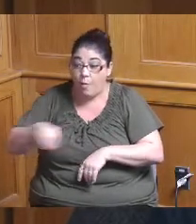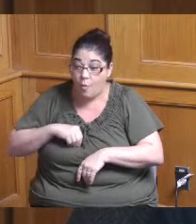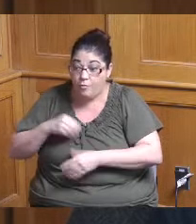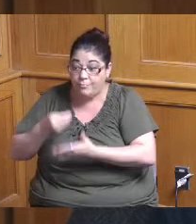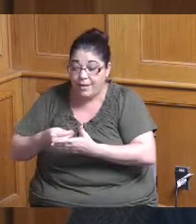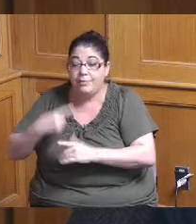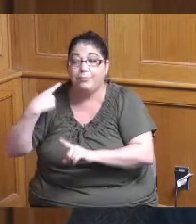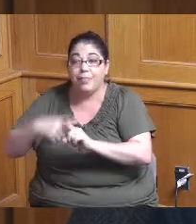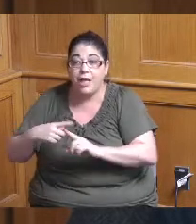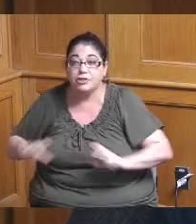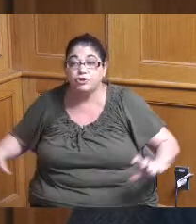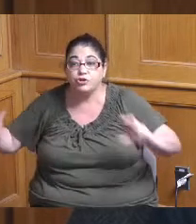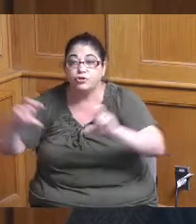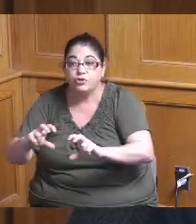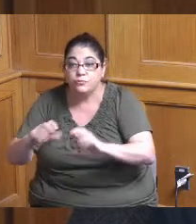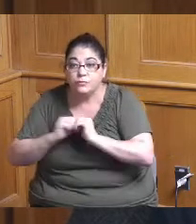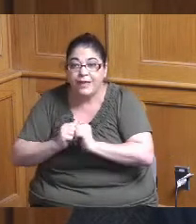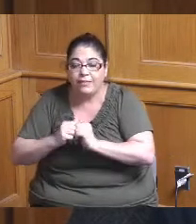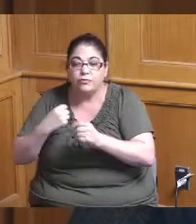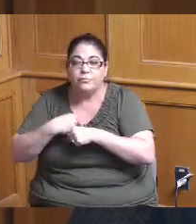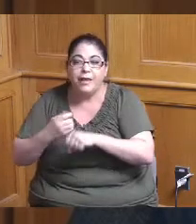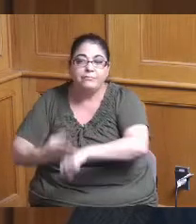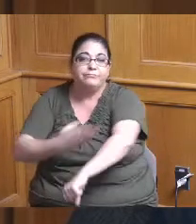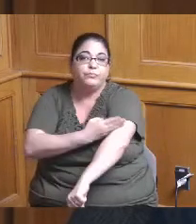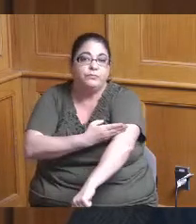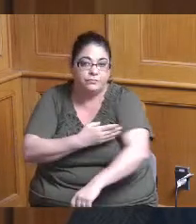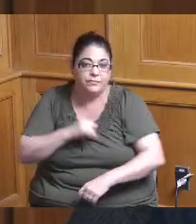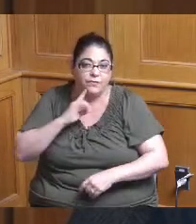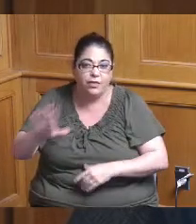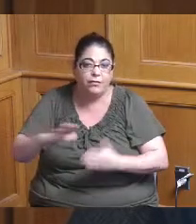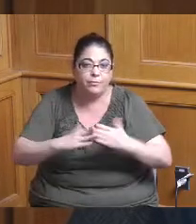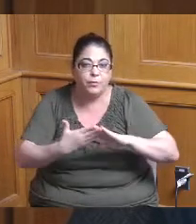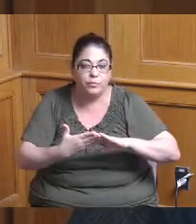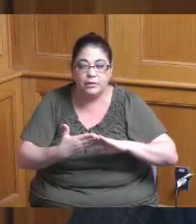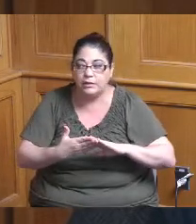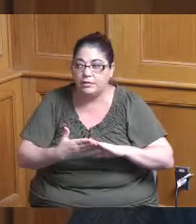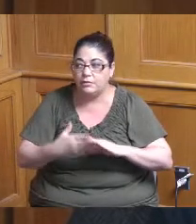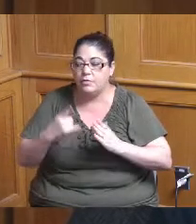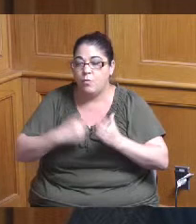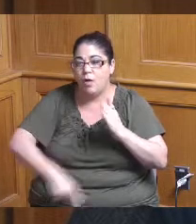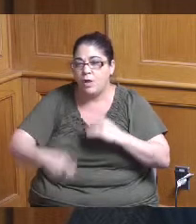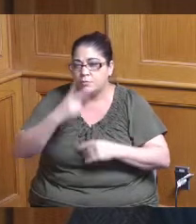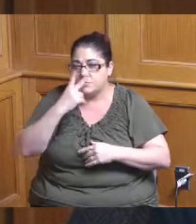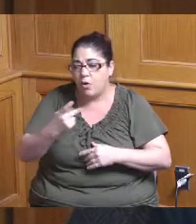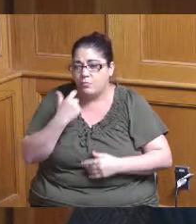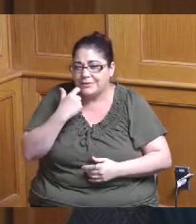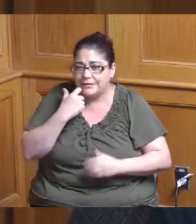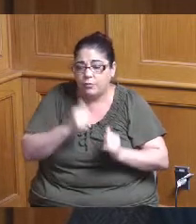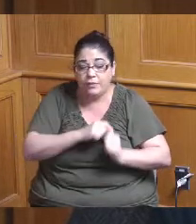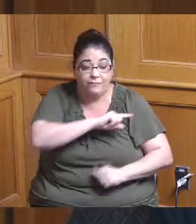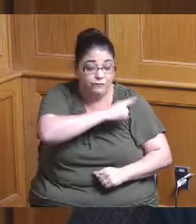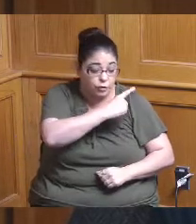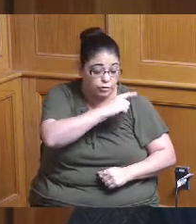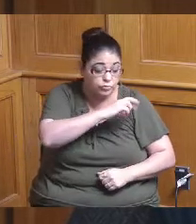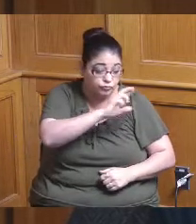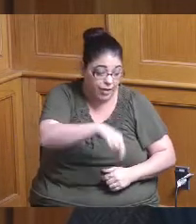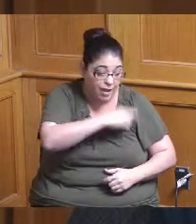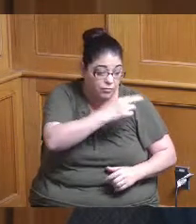I just wonder from what you have seen now in these two rounds what is the need what is the capacity